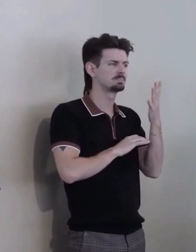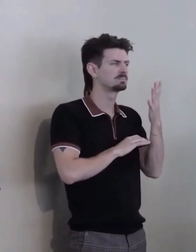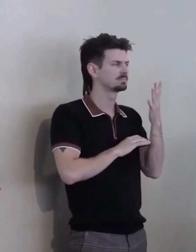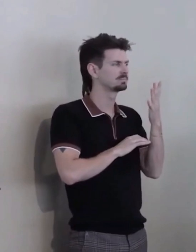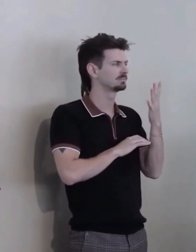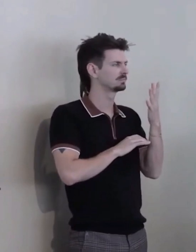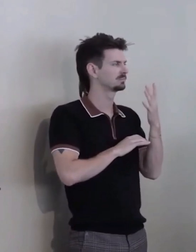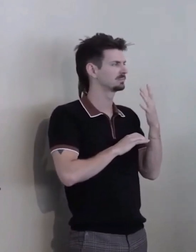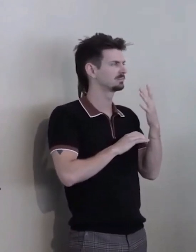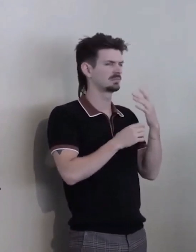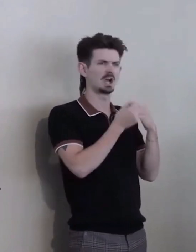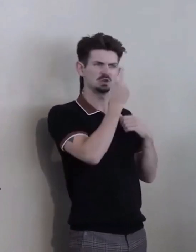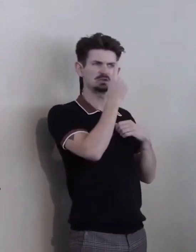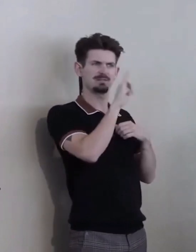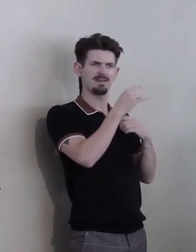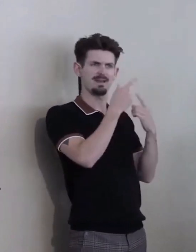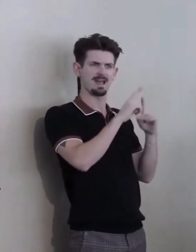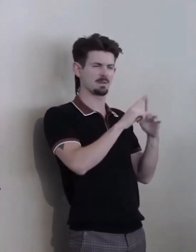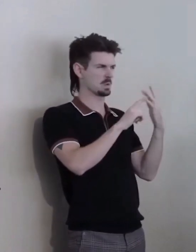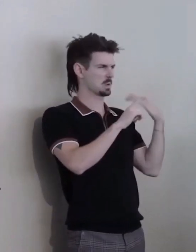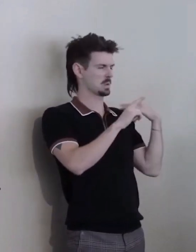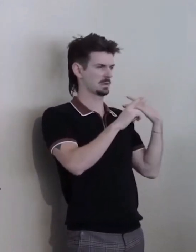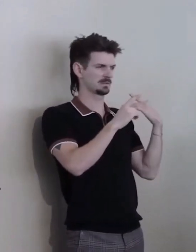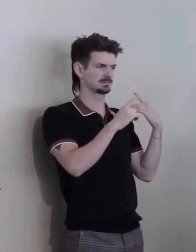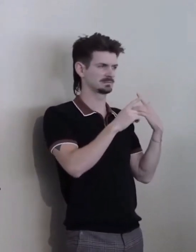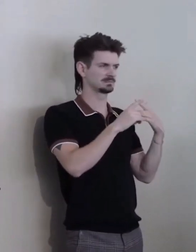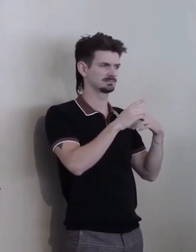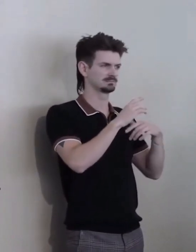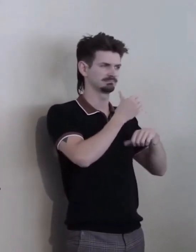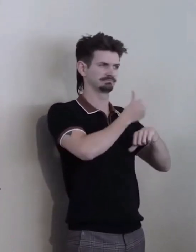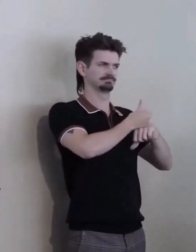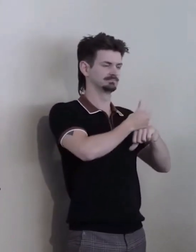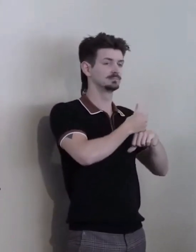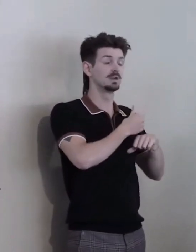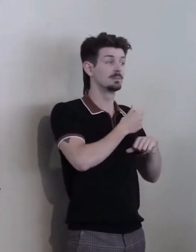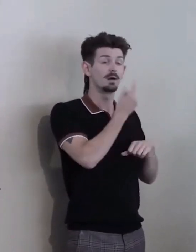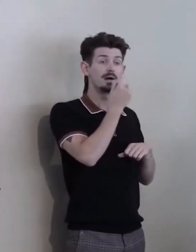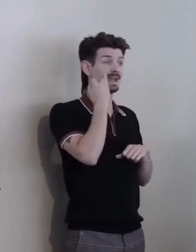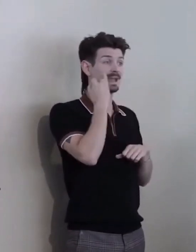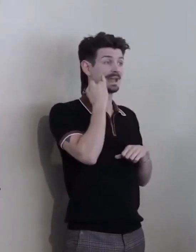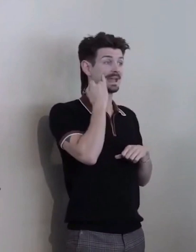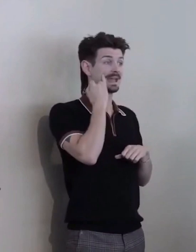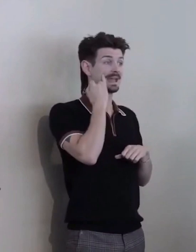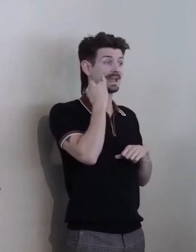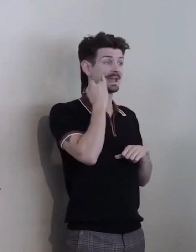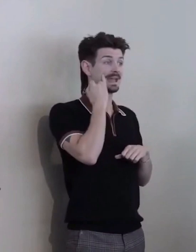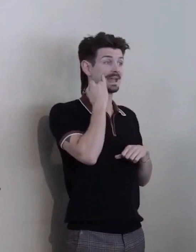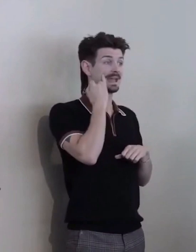But like we discussed here, if the bill is not enforced, if it's not effectuated, it's not real.